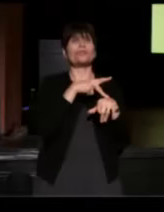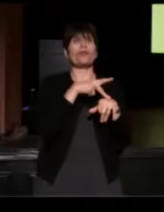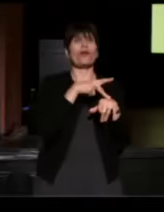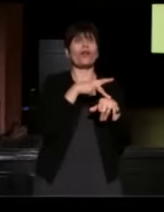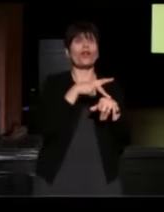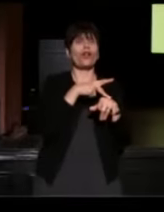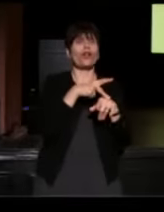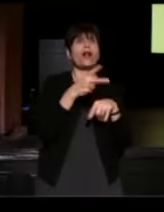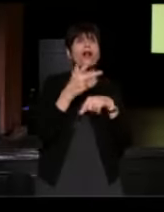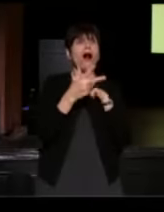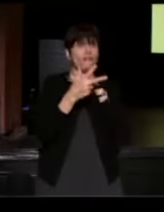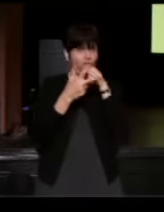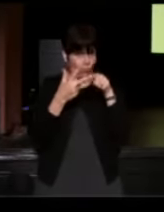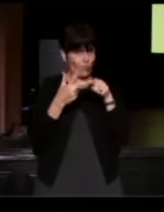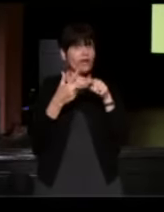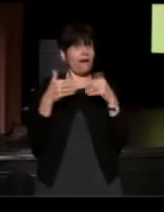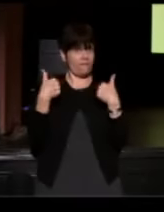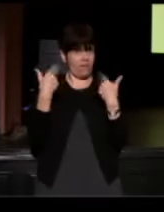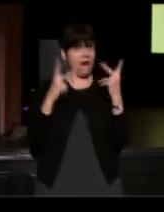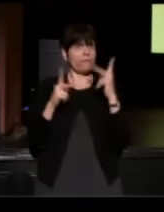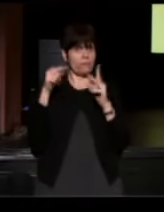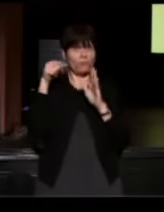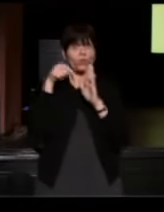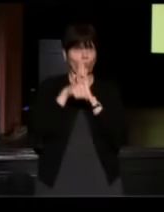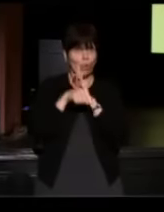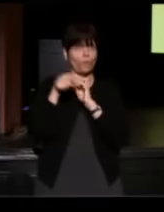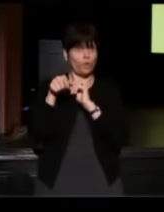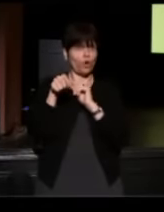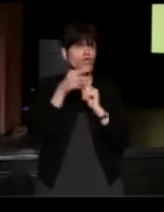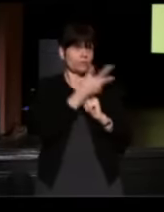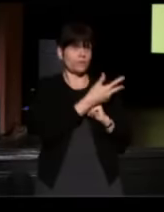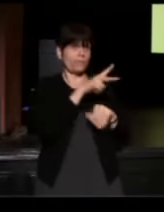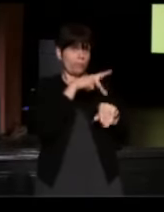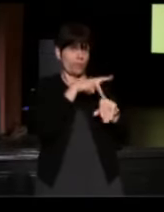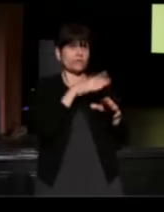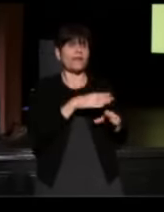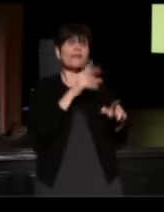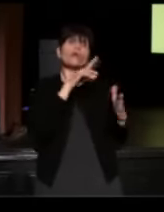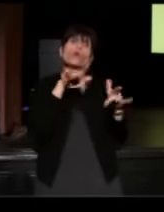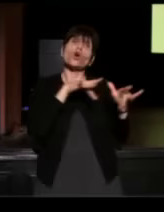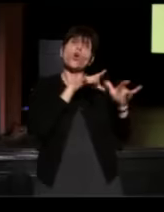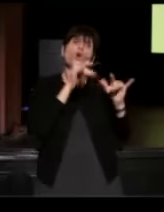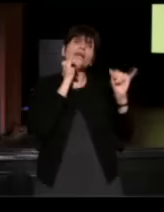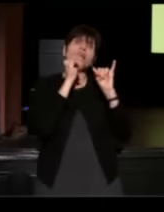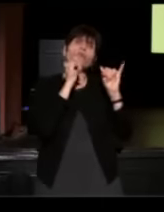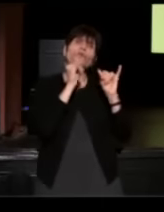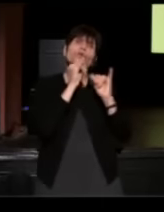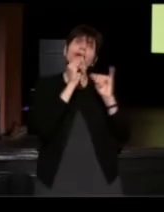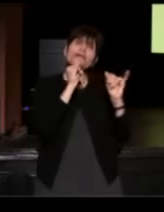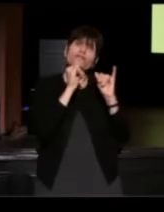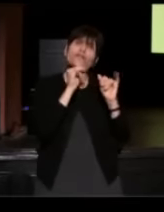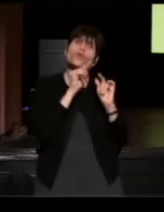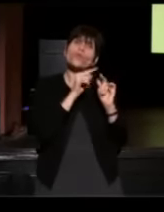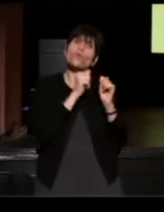who were murdered and they recorded an interview. So what you're going to hear now is the interview with this young woman